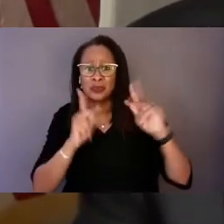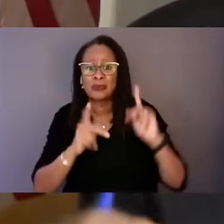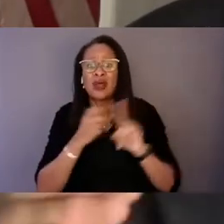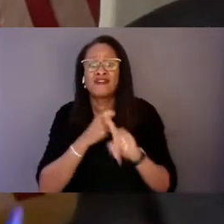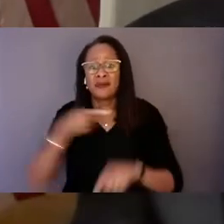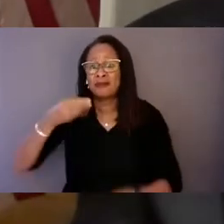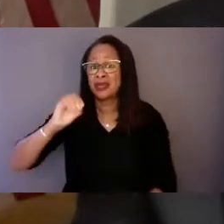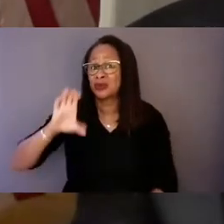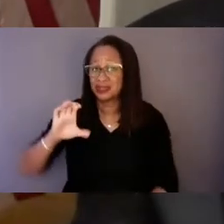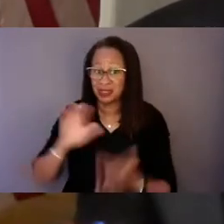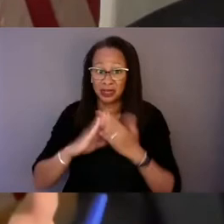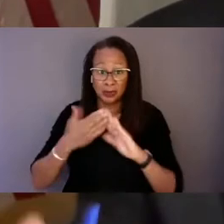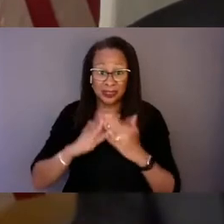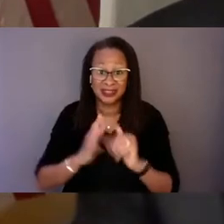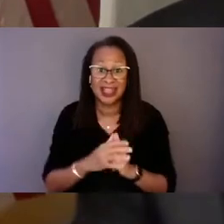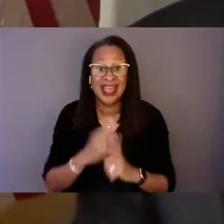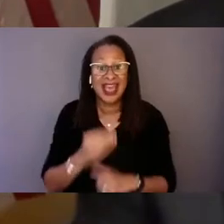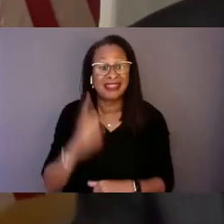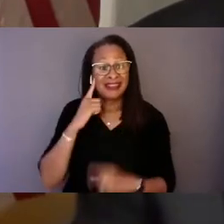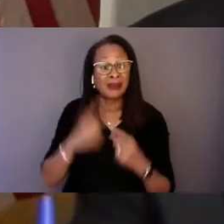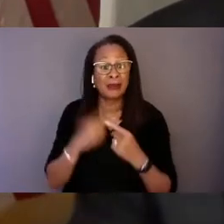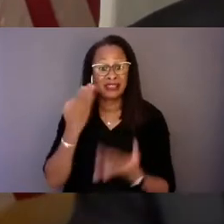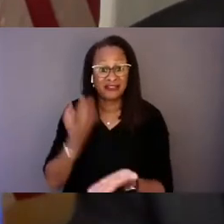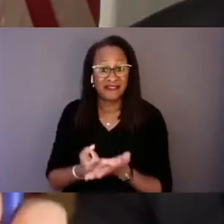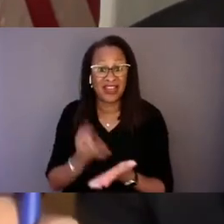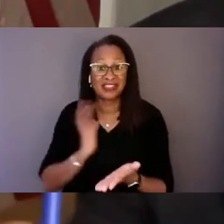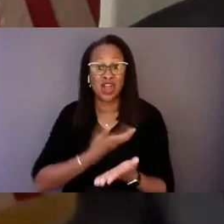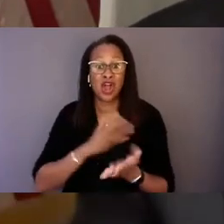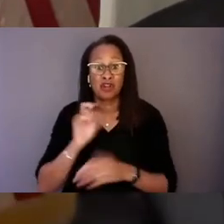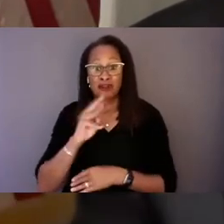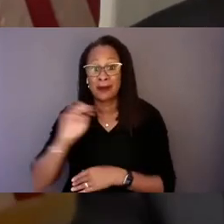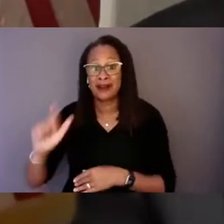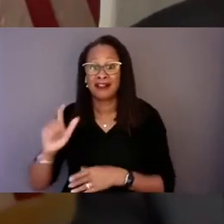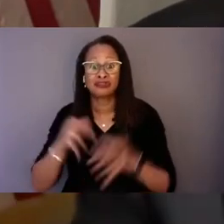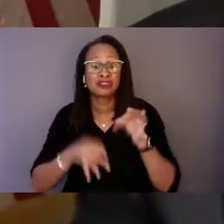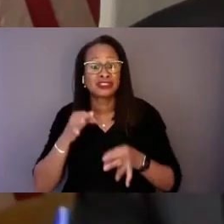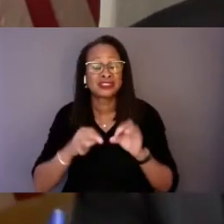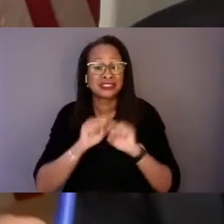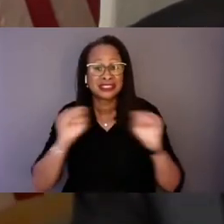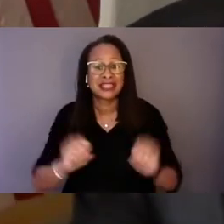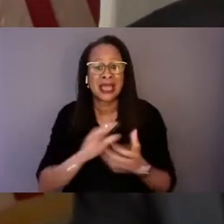and think about the fact that our criminal justice system has become a default for a lack